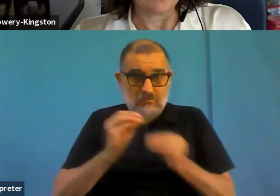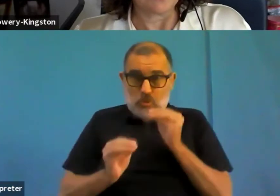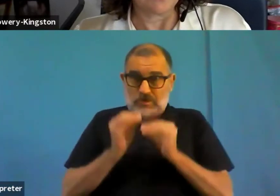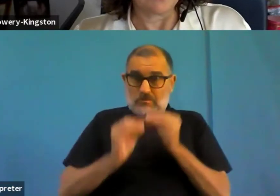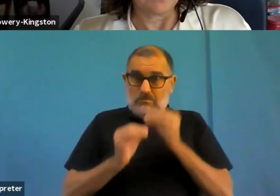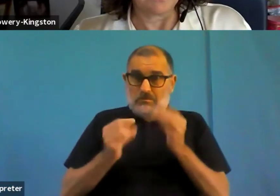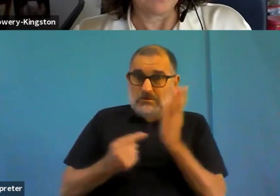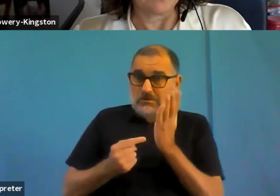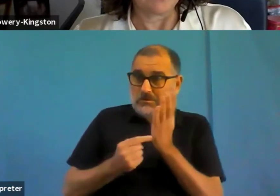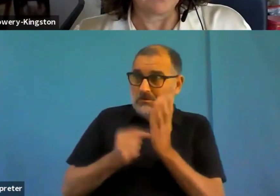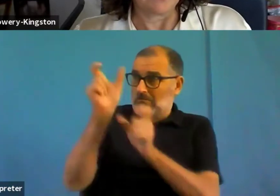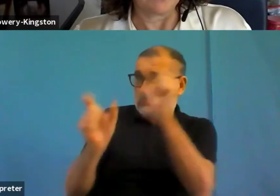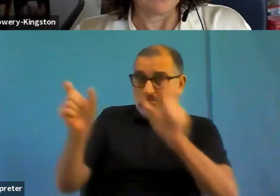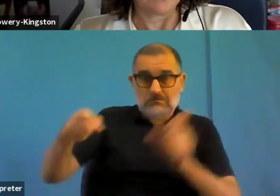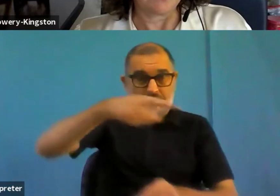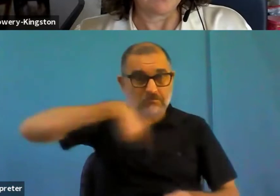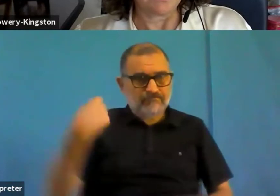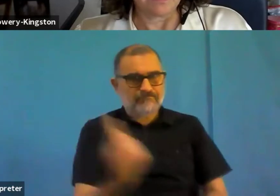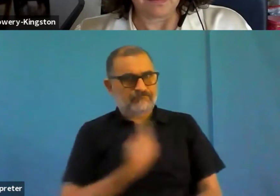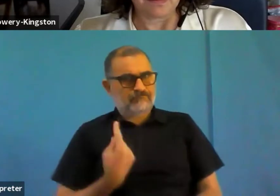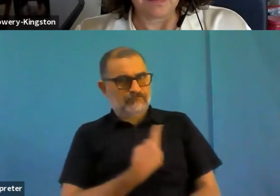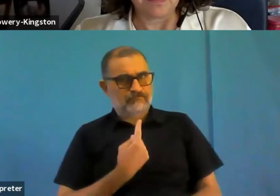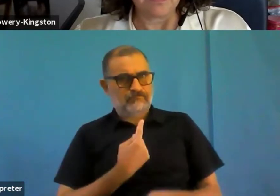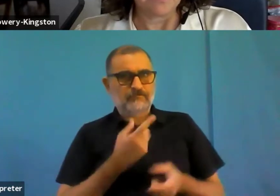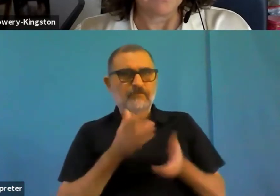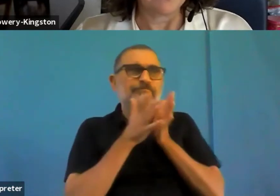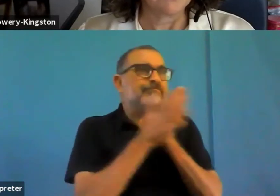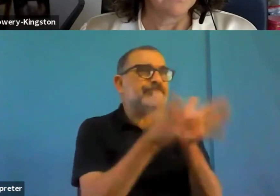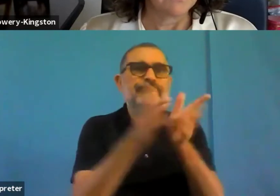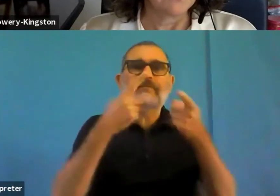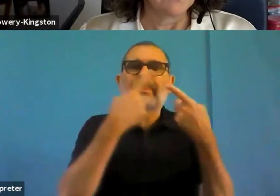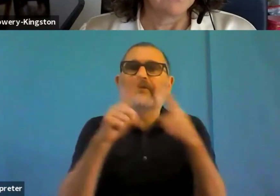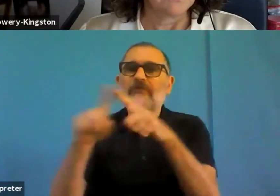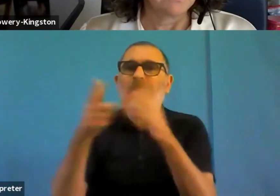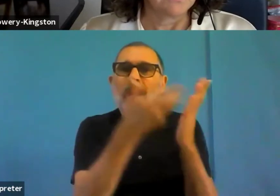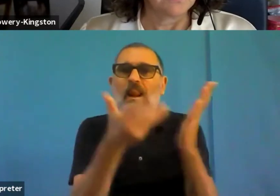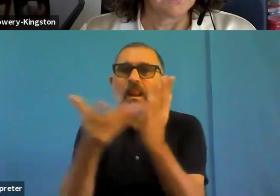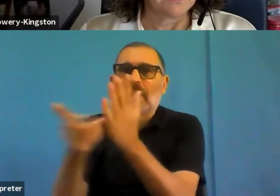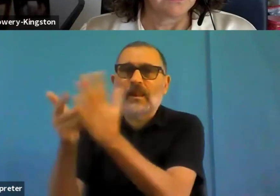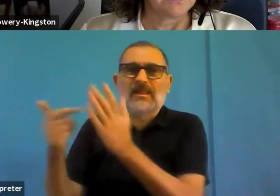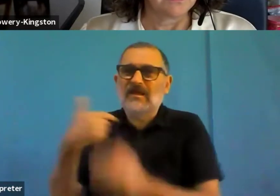So we need to find a joint point where to understand each other.